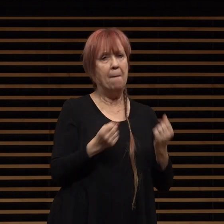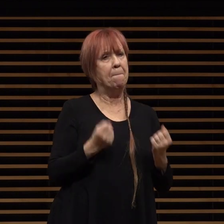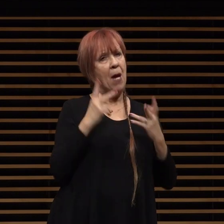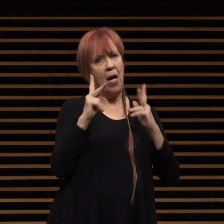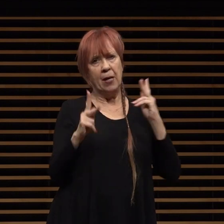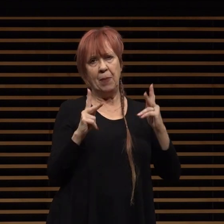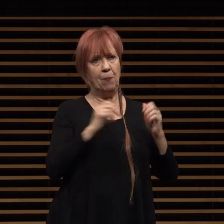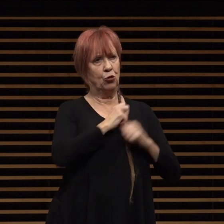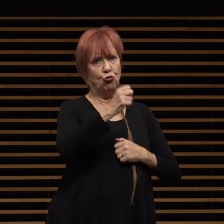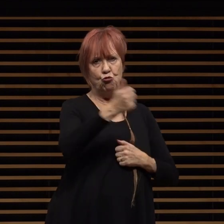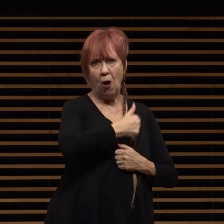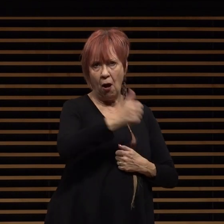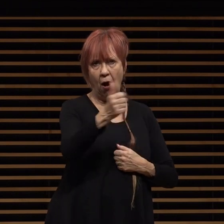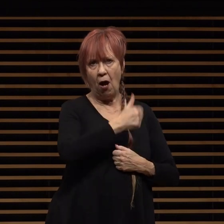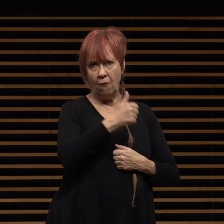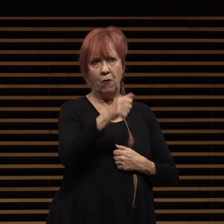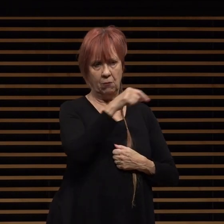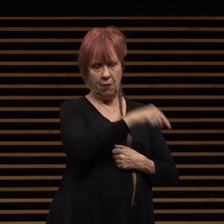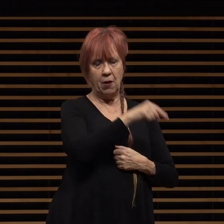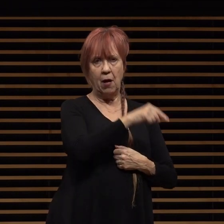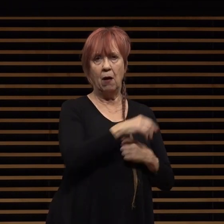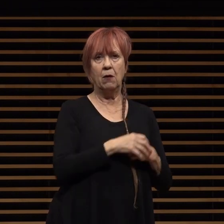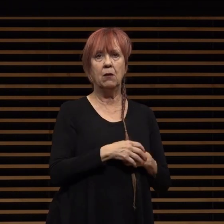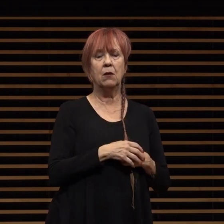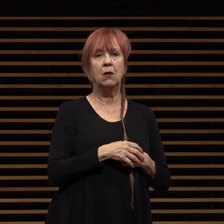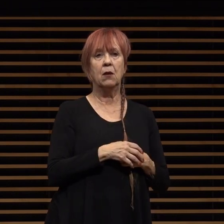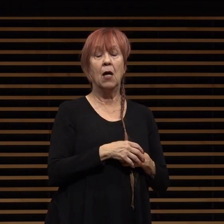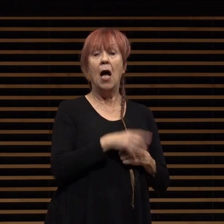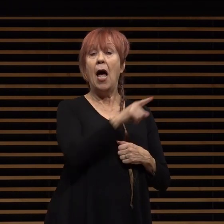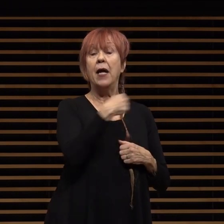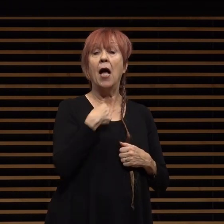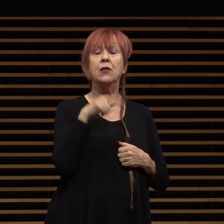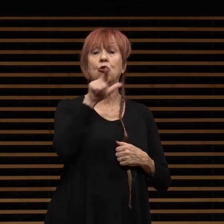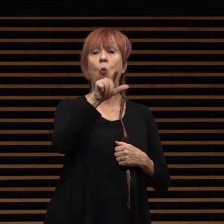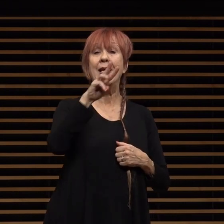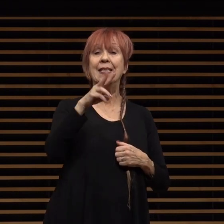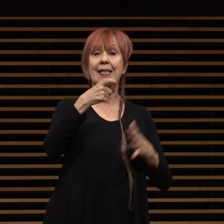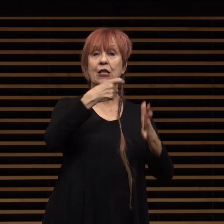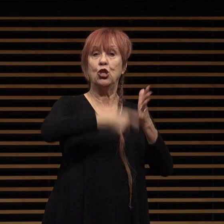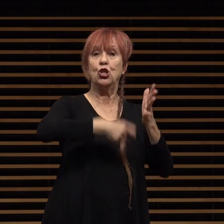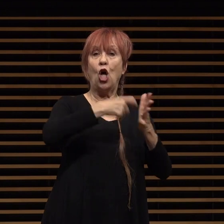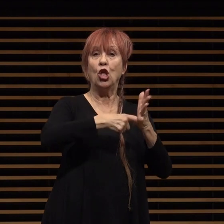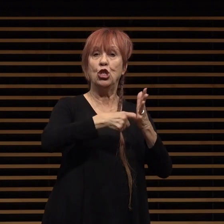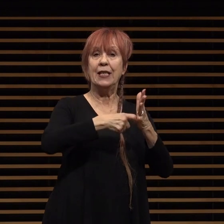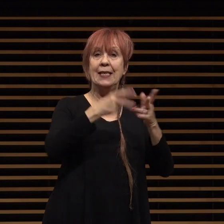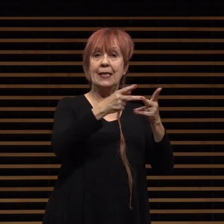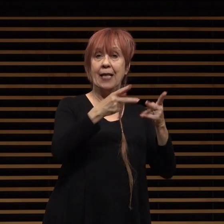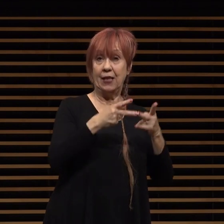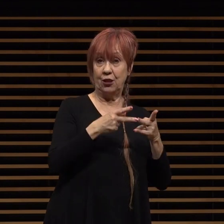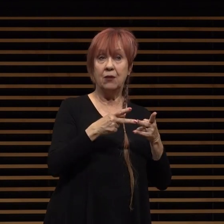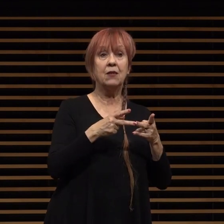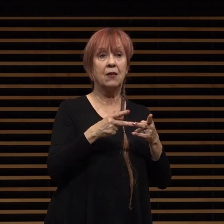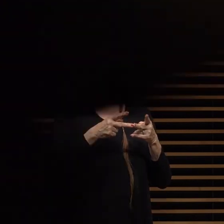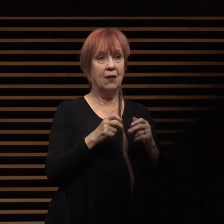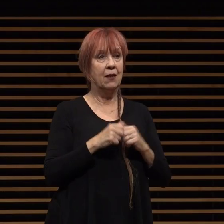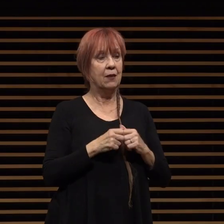in the greater la area and it features 26 charging stations